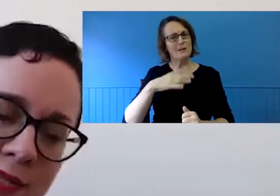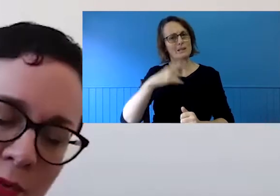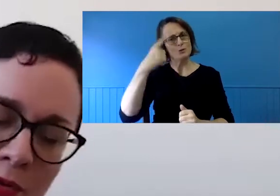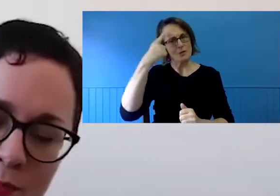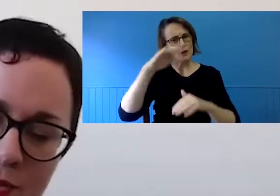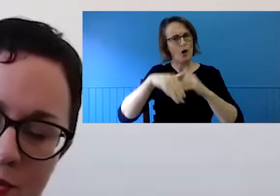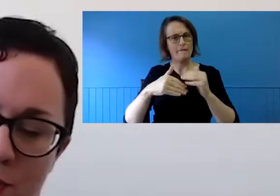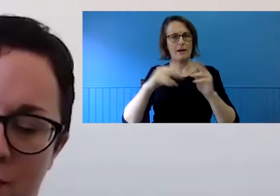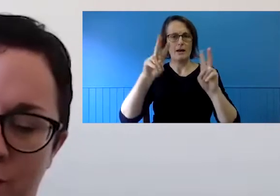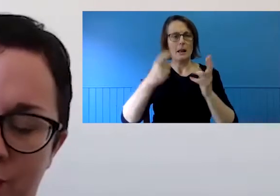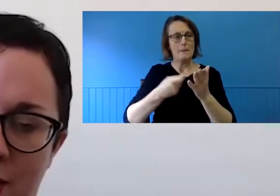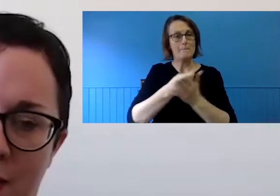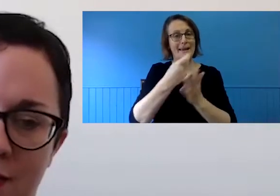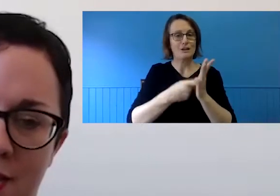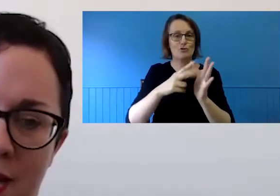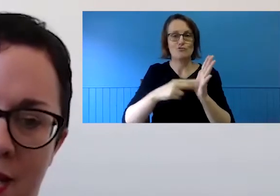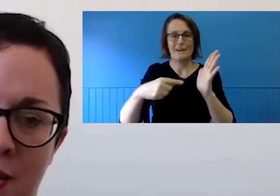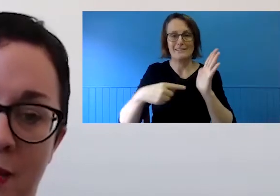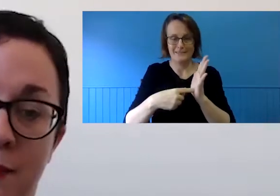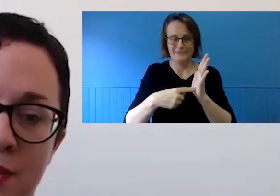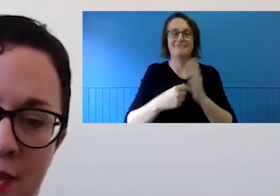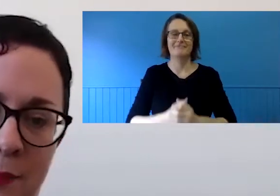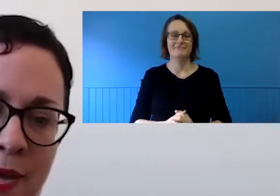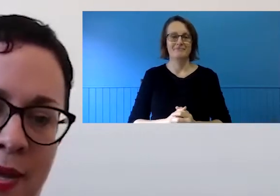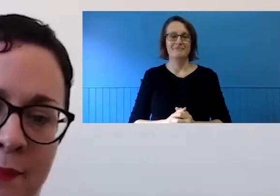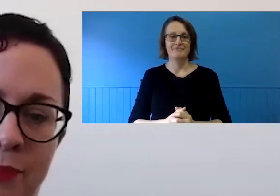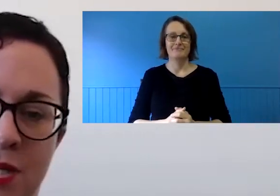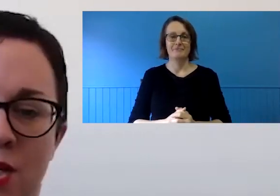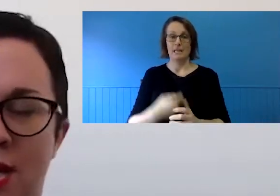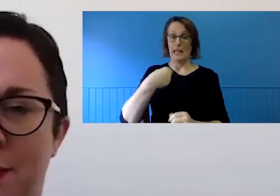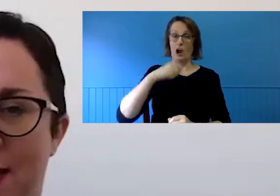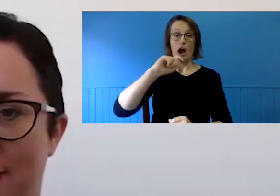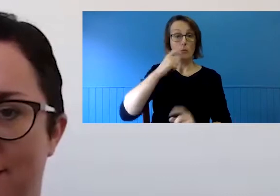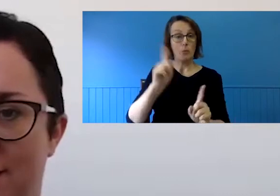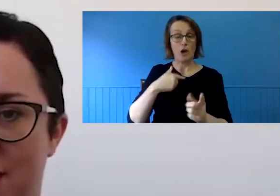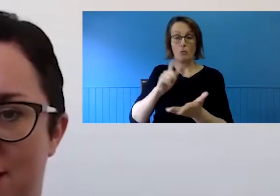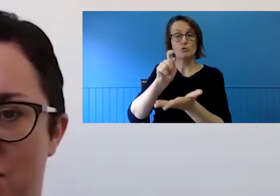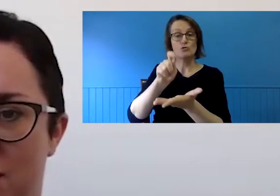small contribution to today by donating part of my session fee to